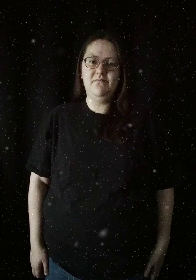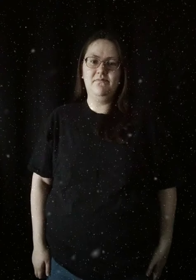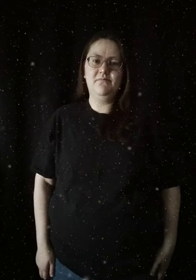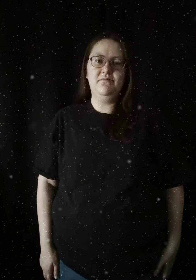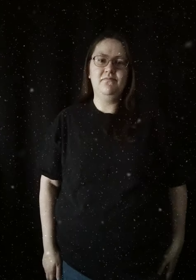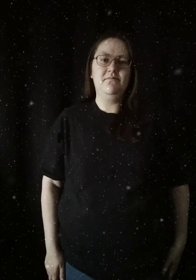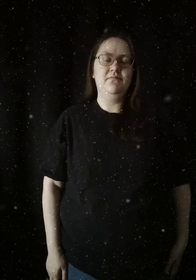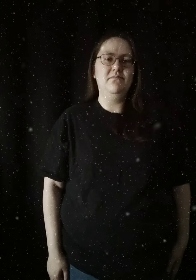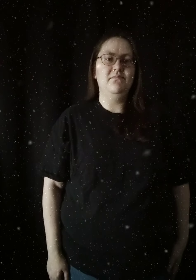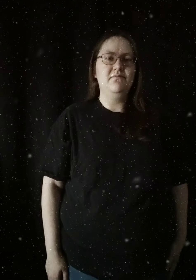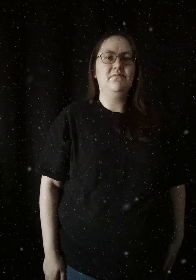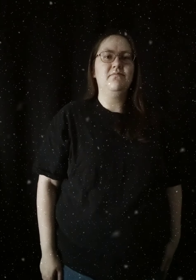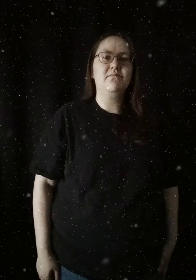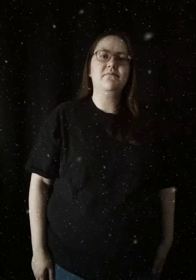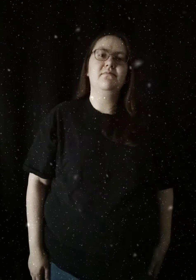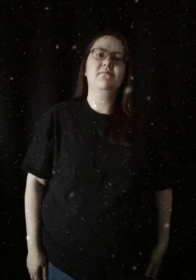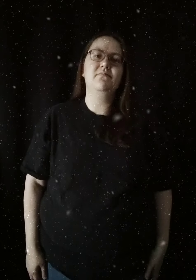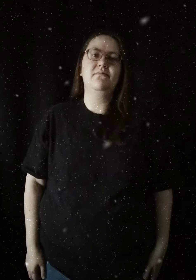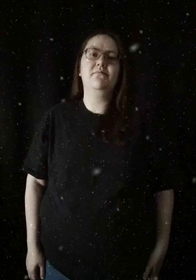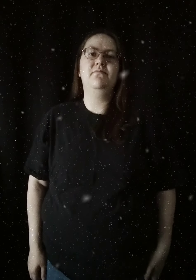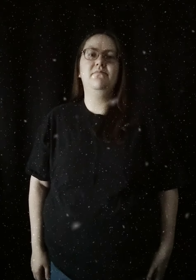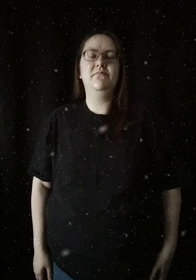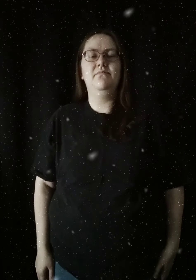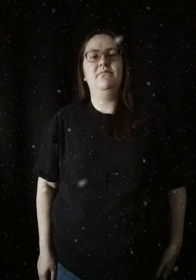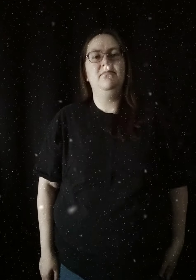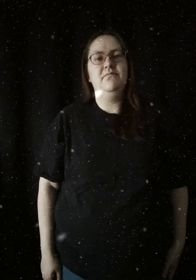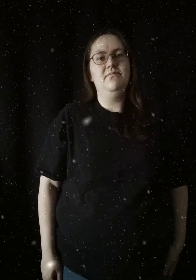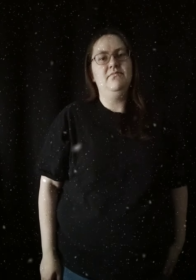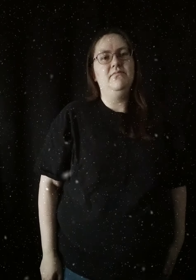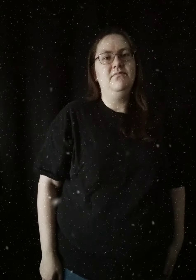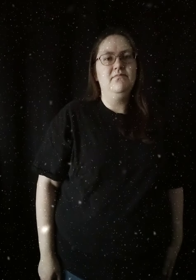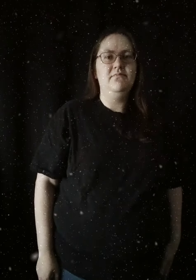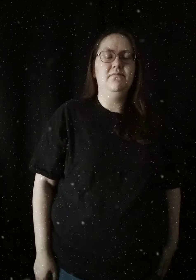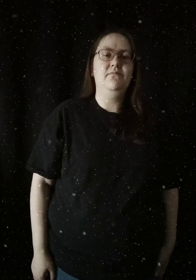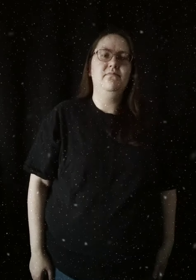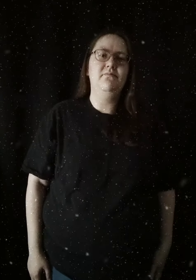("Christmas Like A Child" by Third Day)